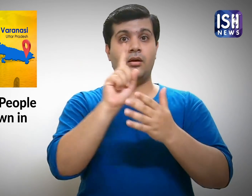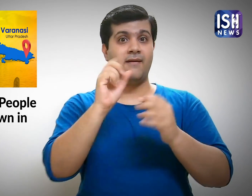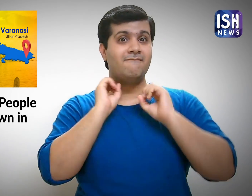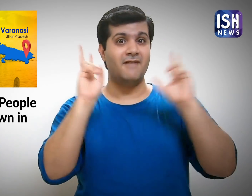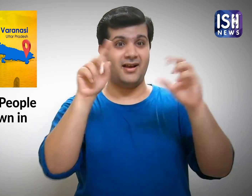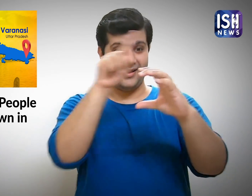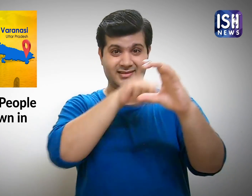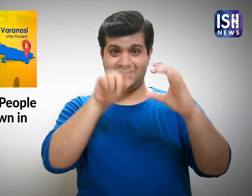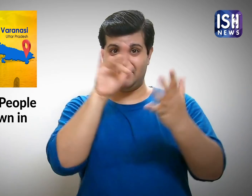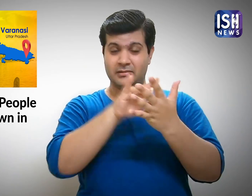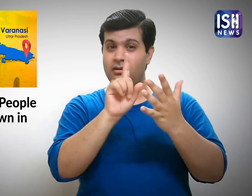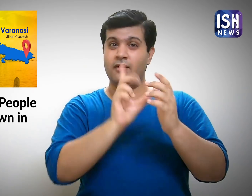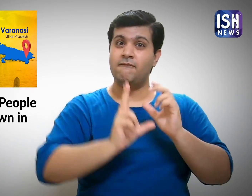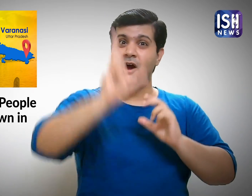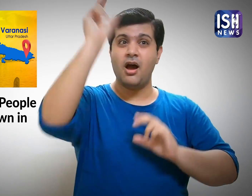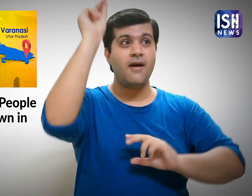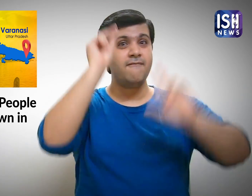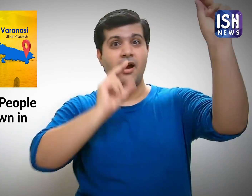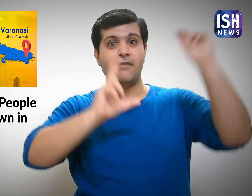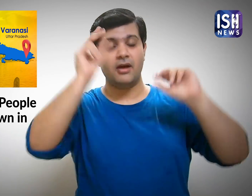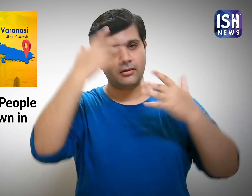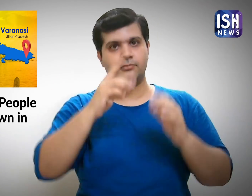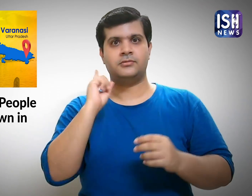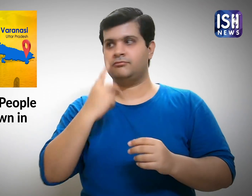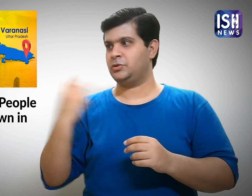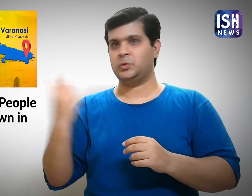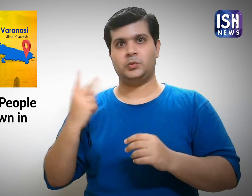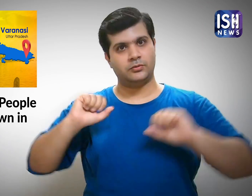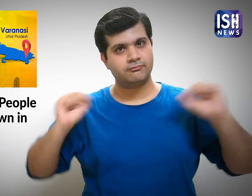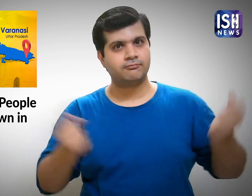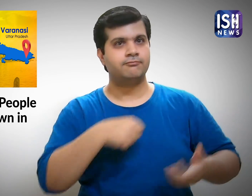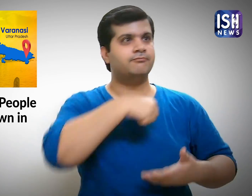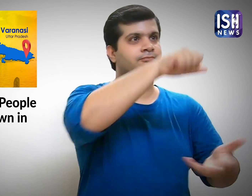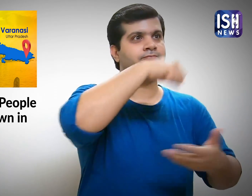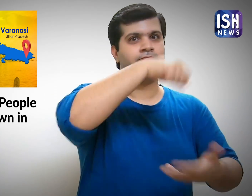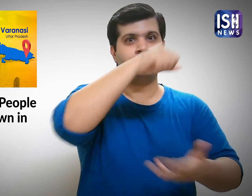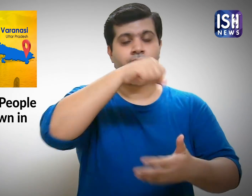They distributed food not only in Varanasi but also in remote areas.